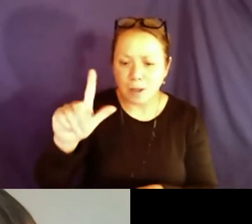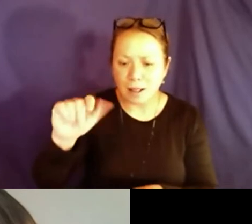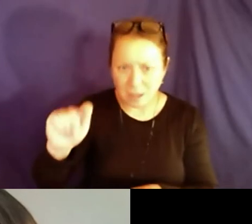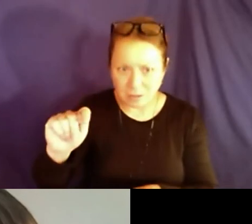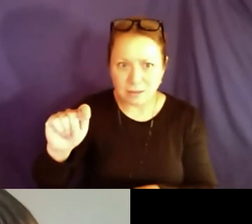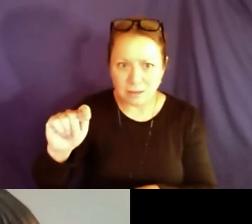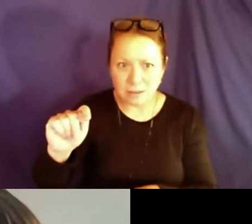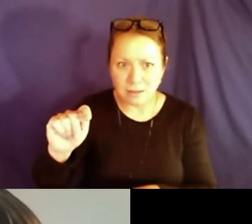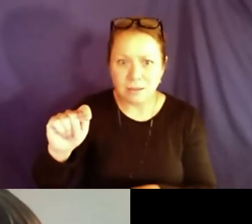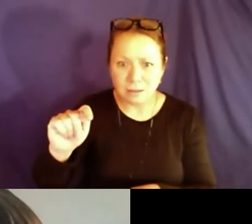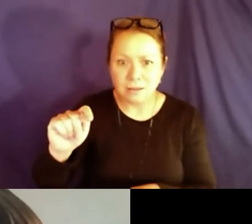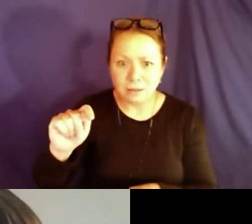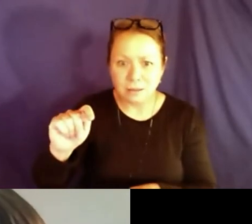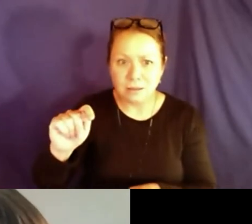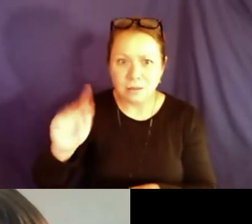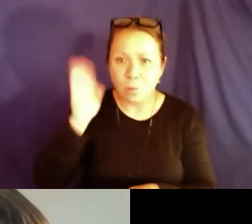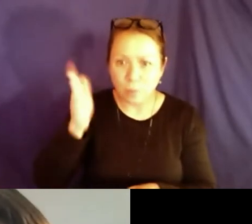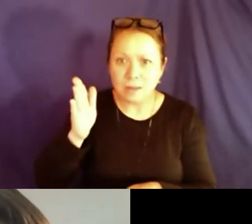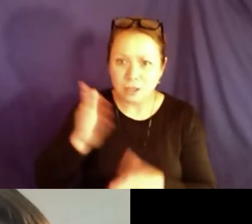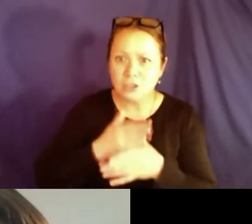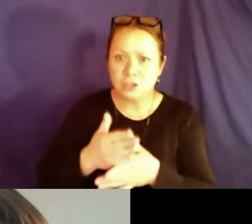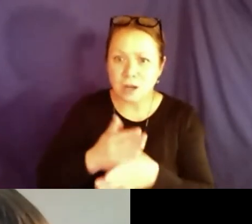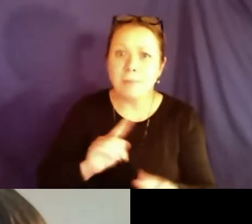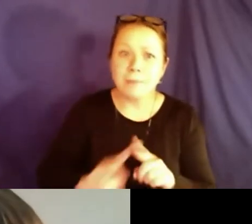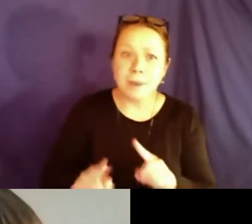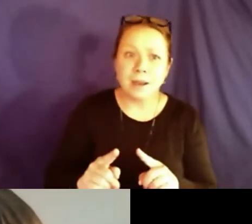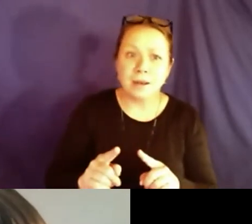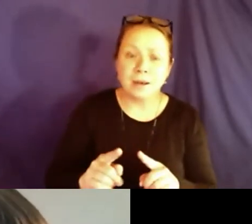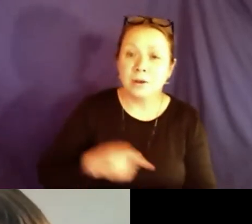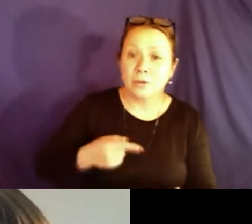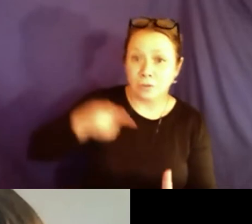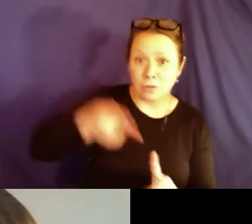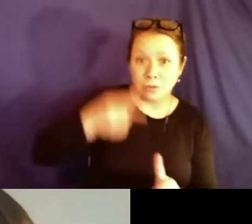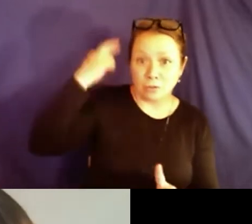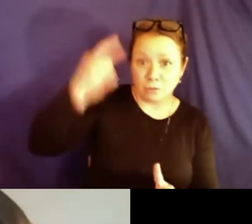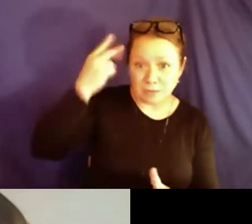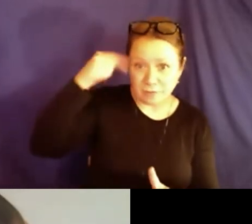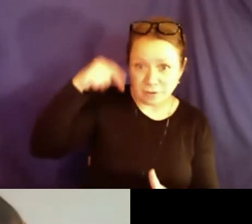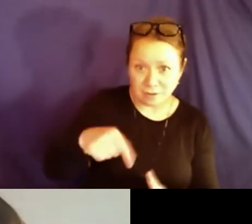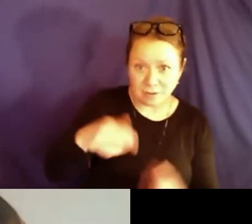already explained will come out as a booklet which we will